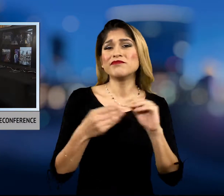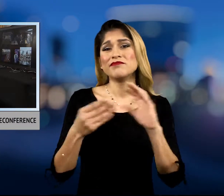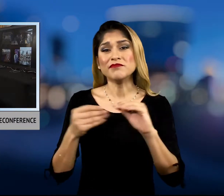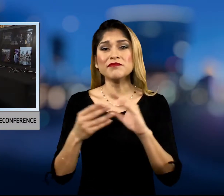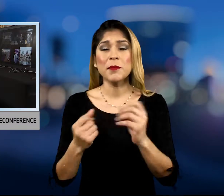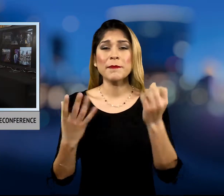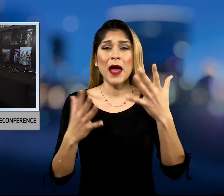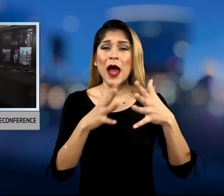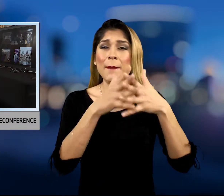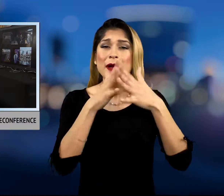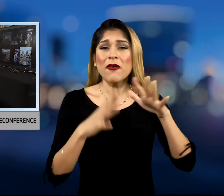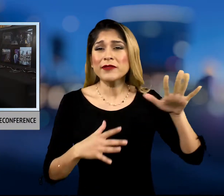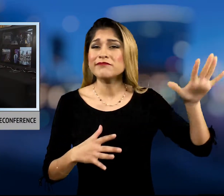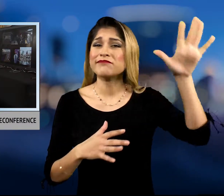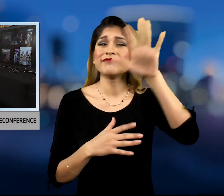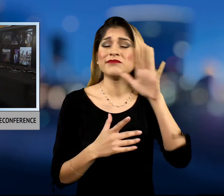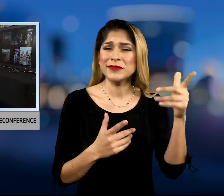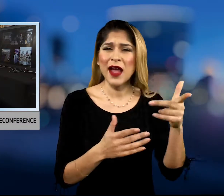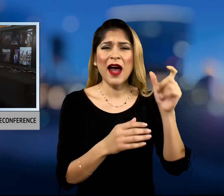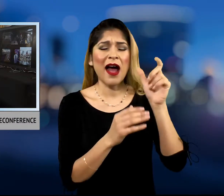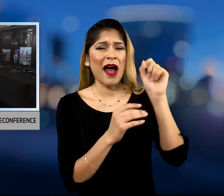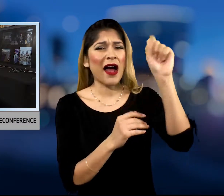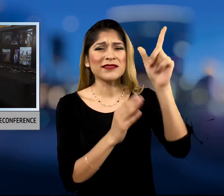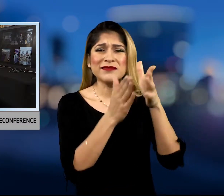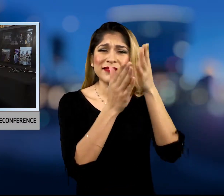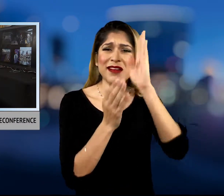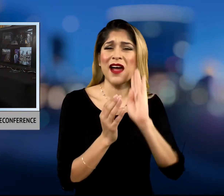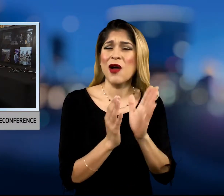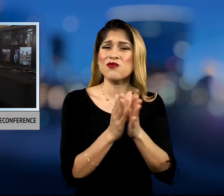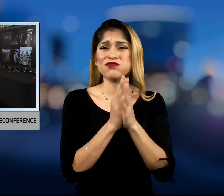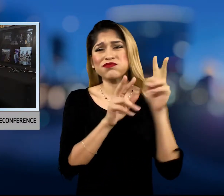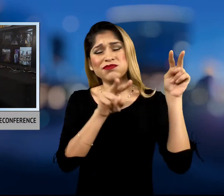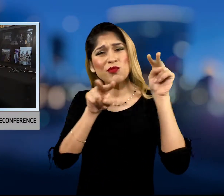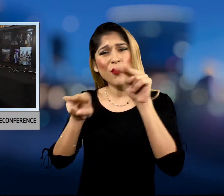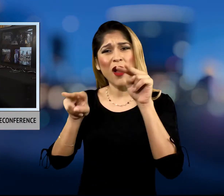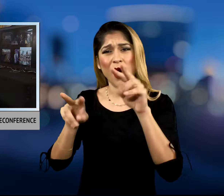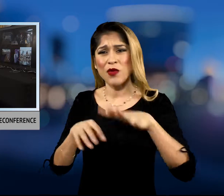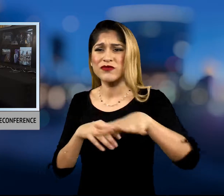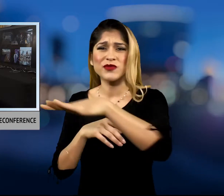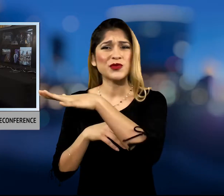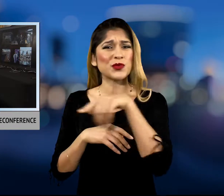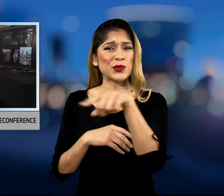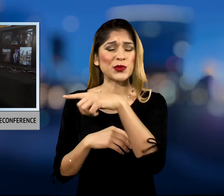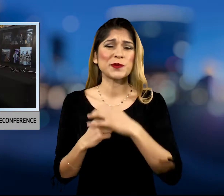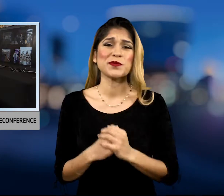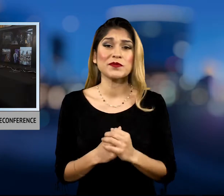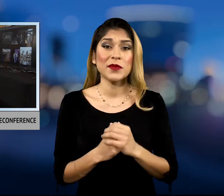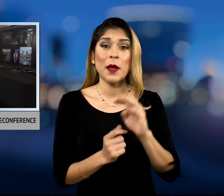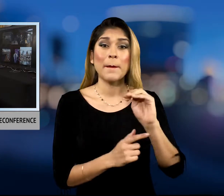He told them that Americans were asking God to watch out for them.